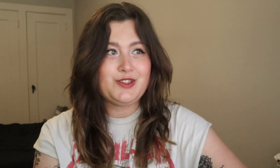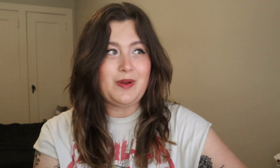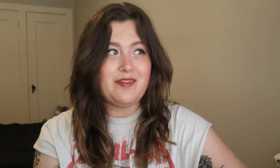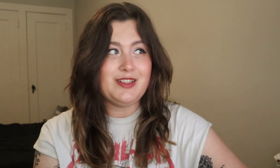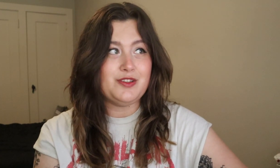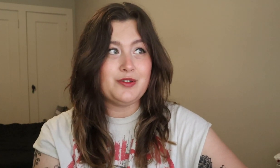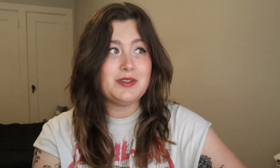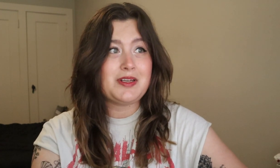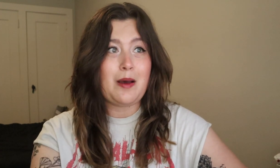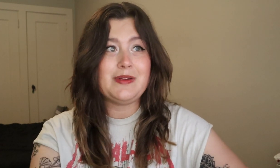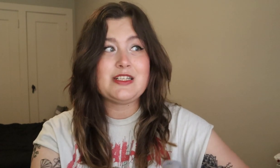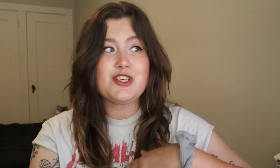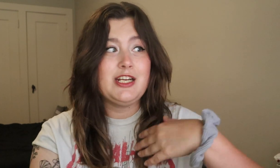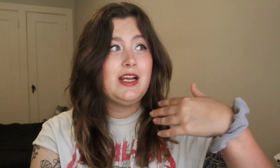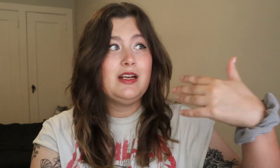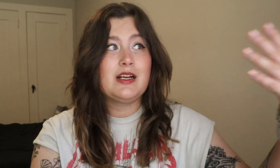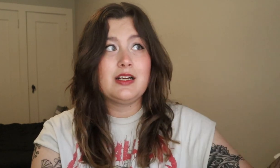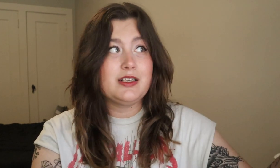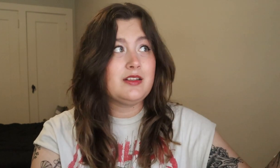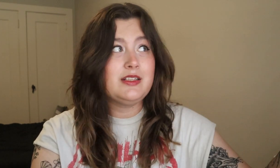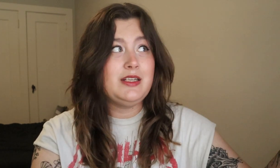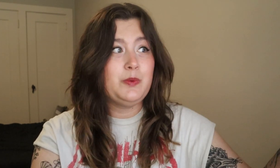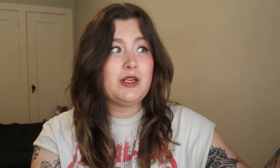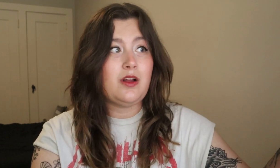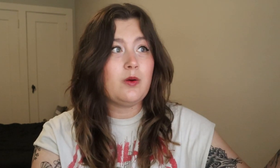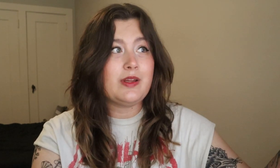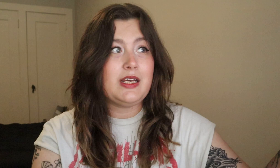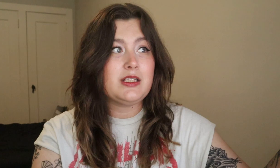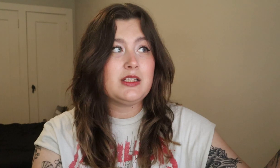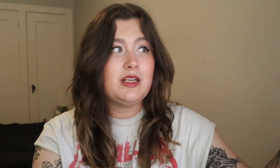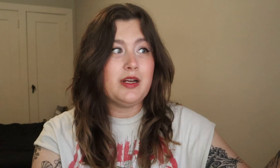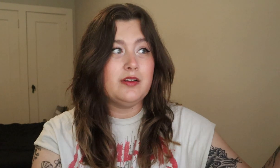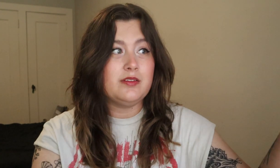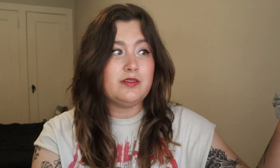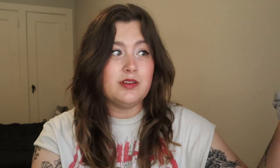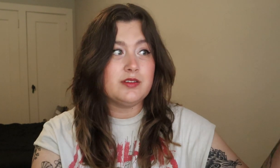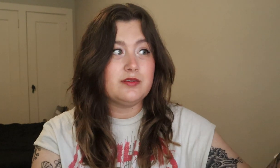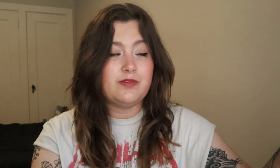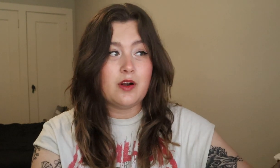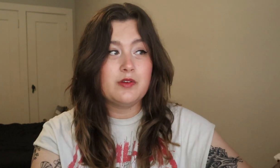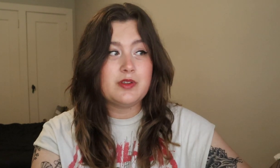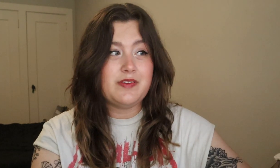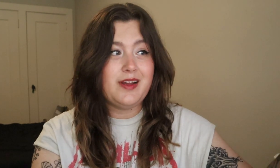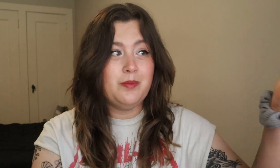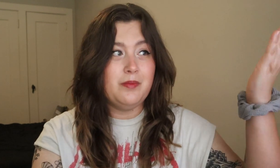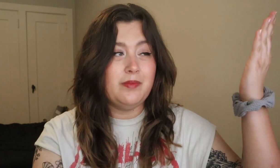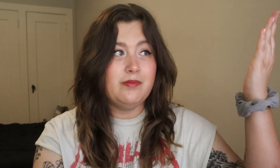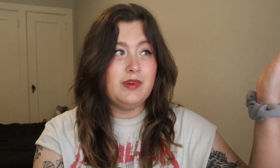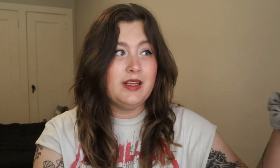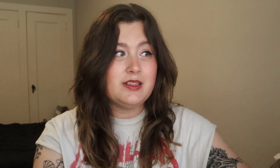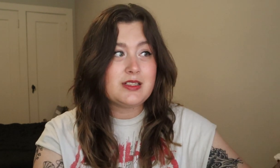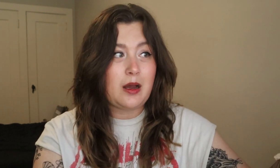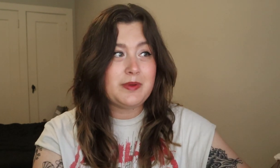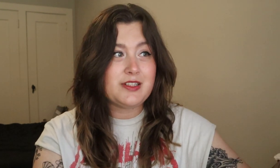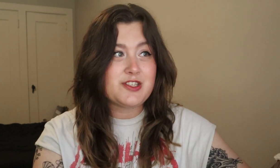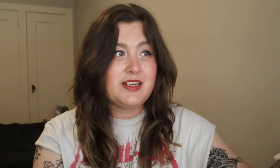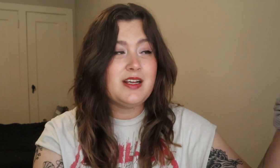to having to do this competition. Clearly, he went along with it because there's photos of him in this competition.